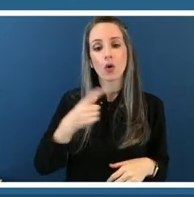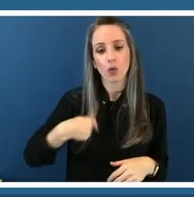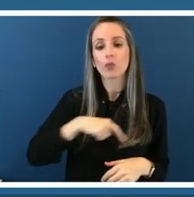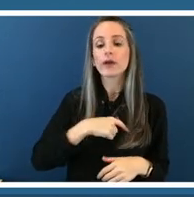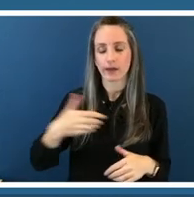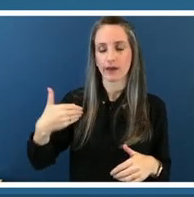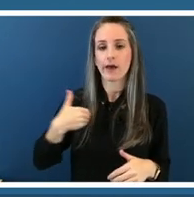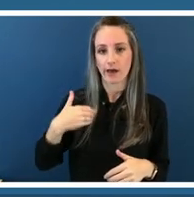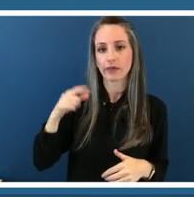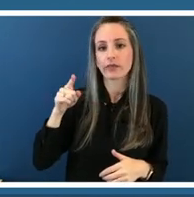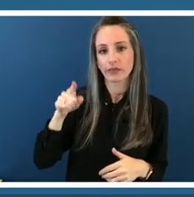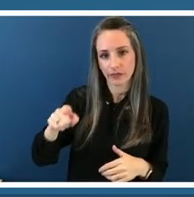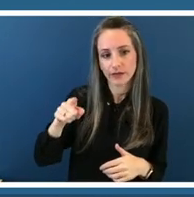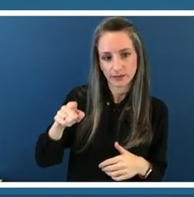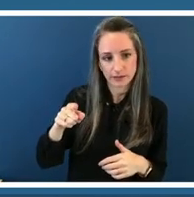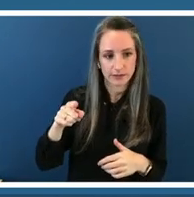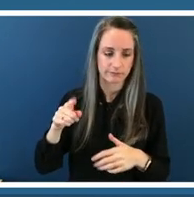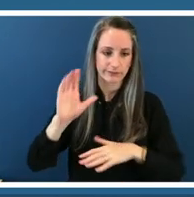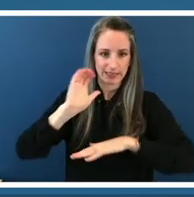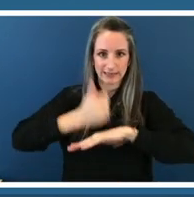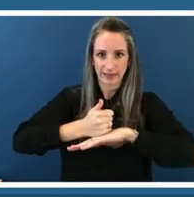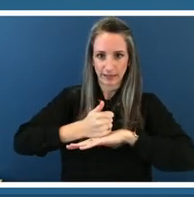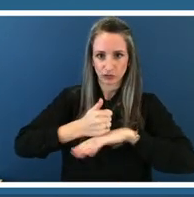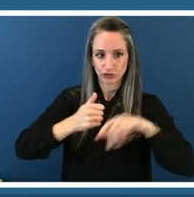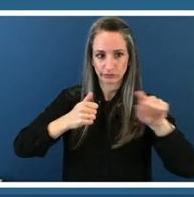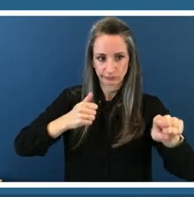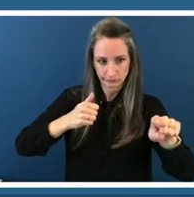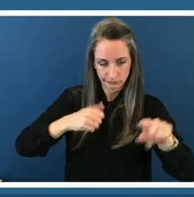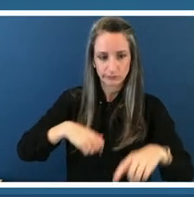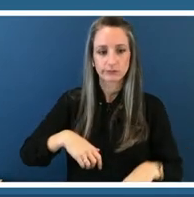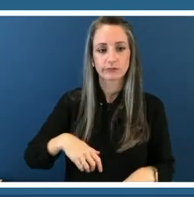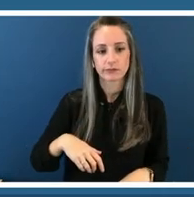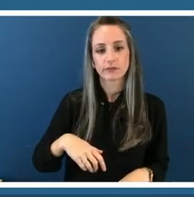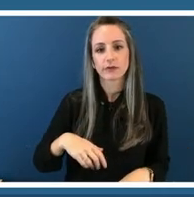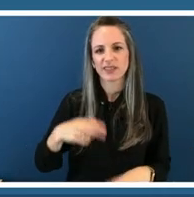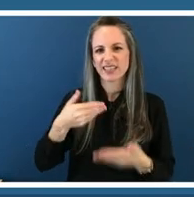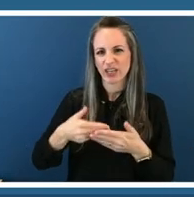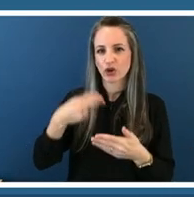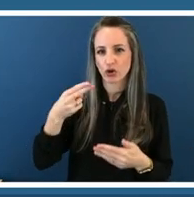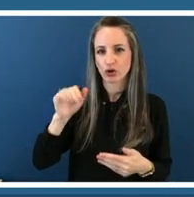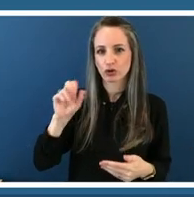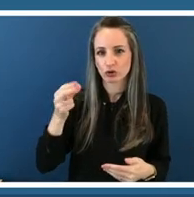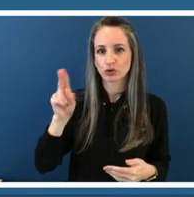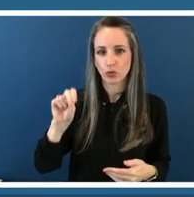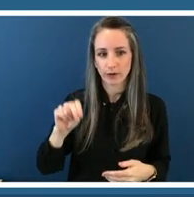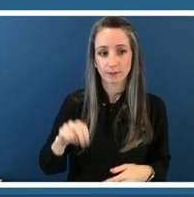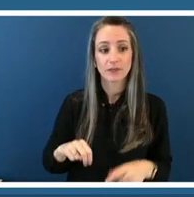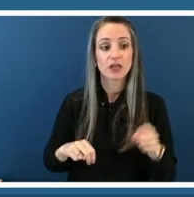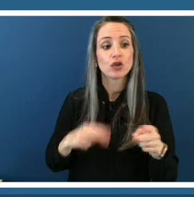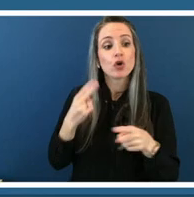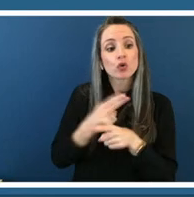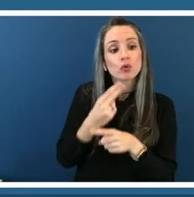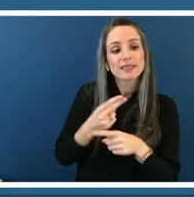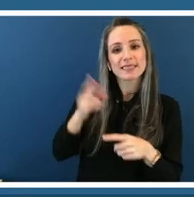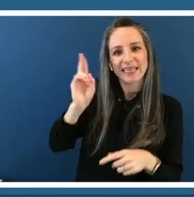museum so abigail deville is a new york-based sculpture who uses history itself as a